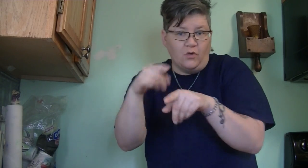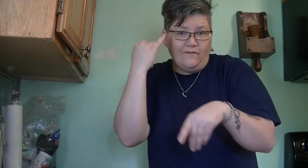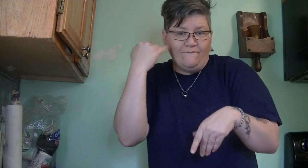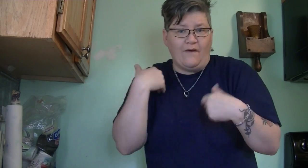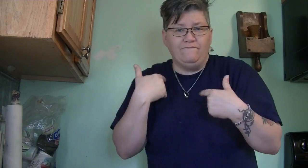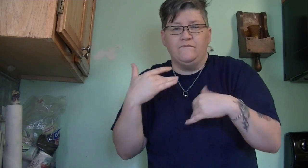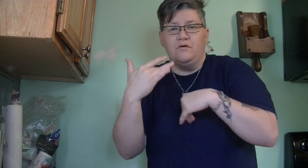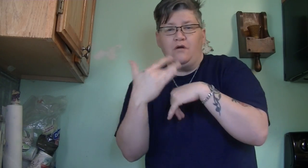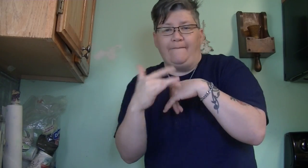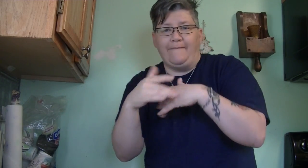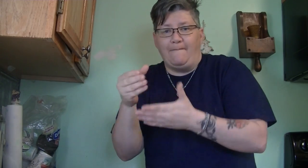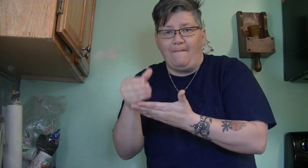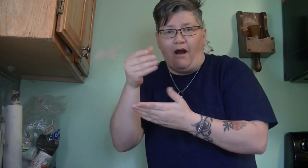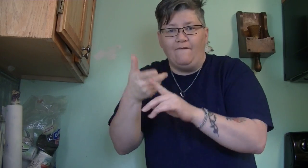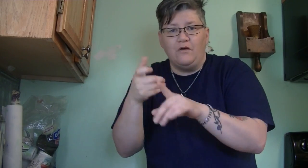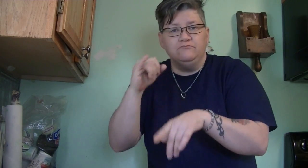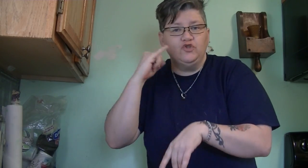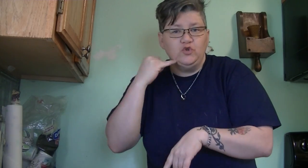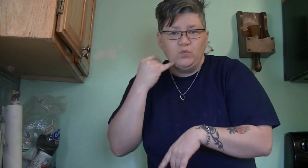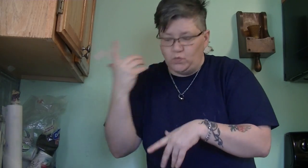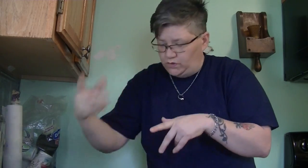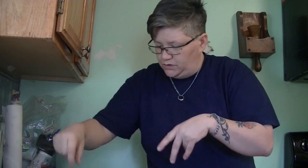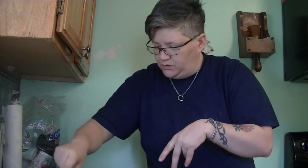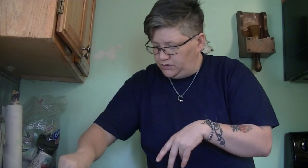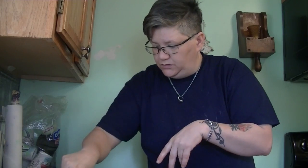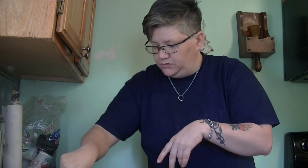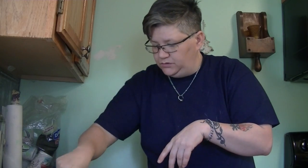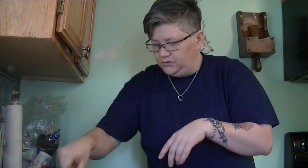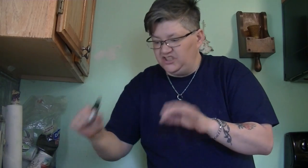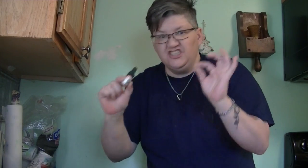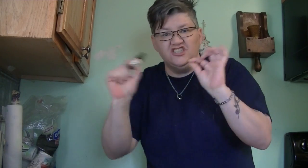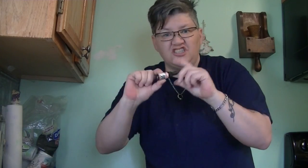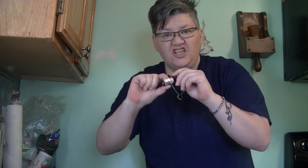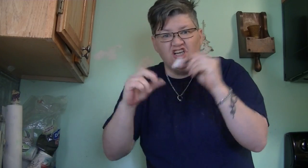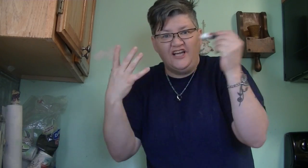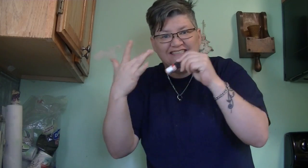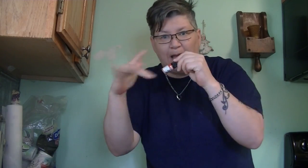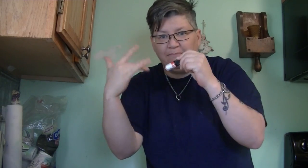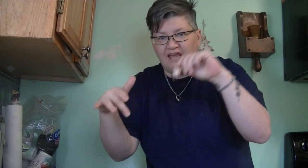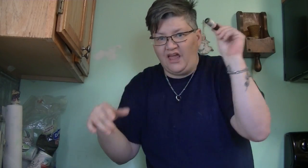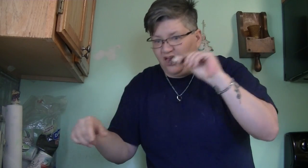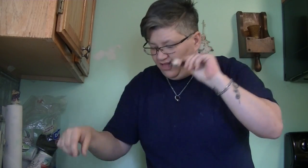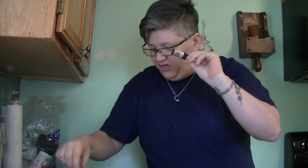Also if you have empty bottles of Juices Empty